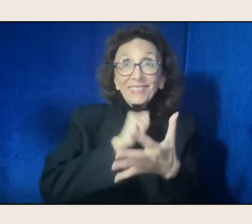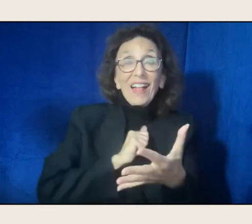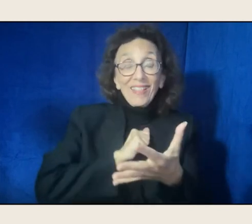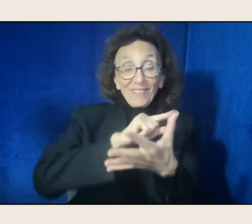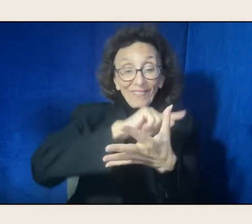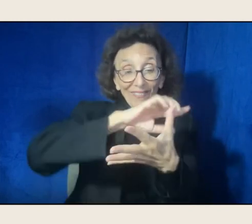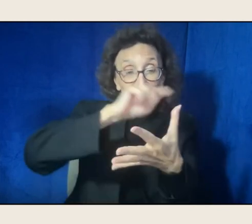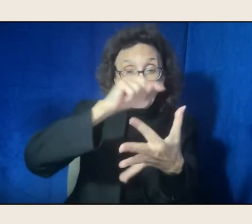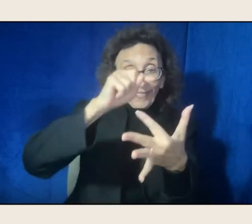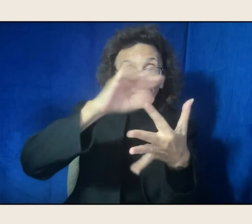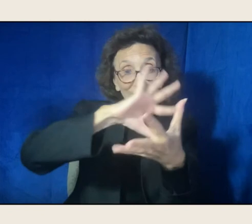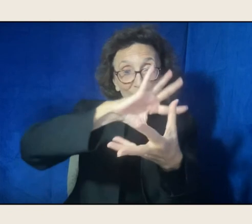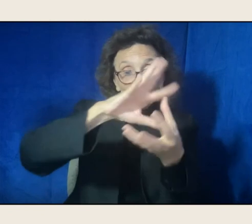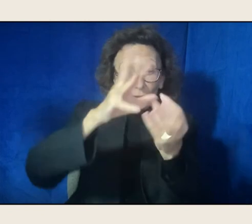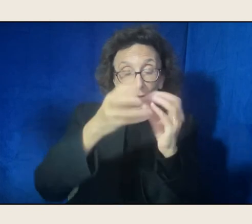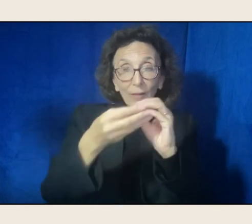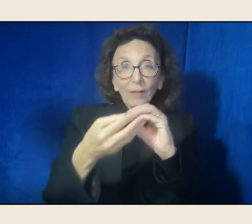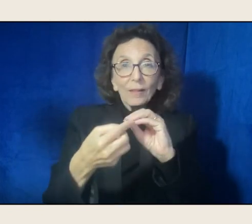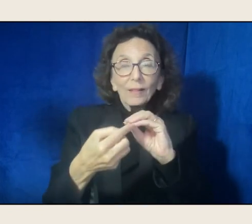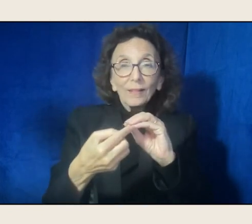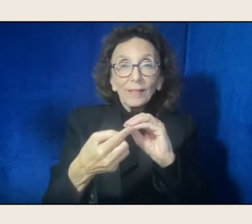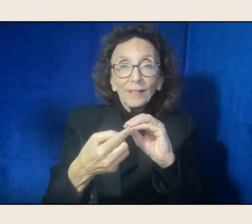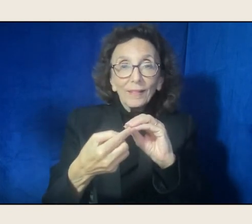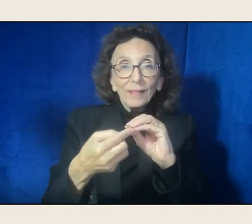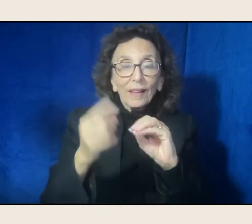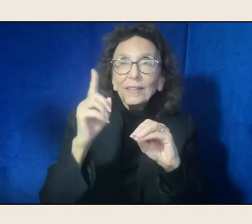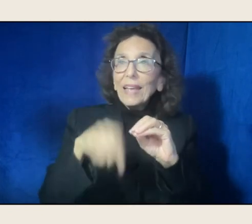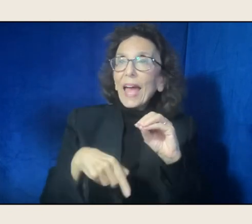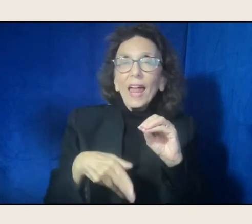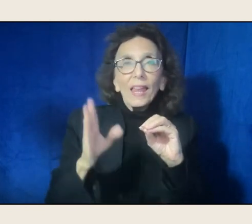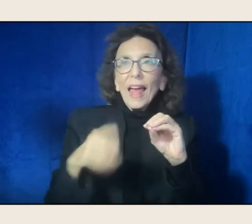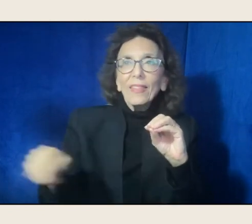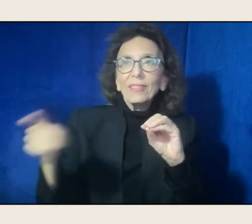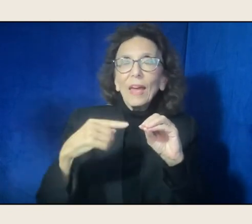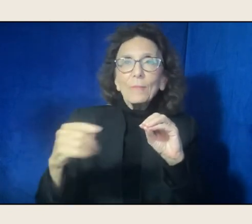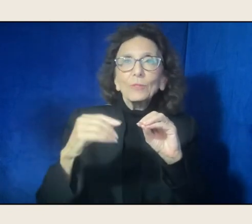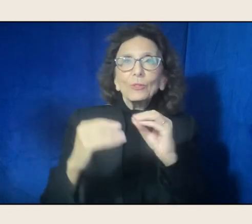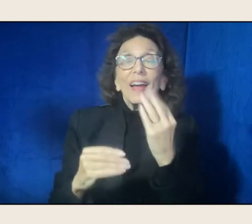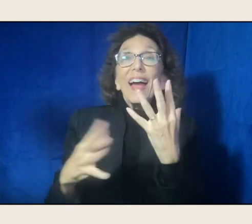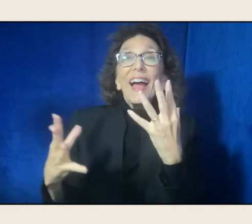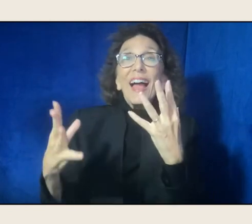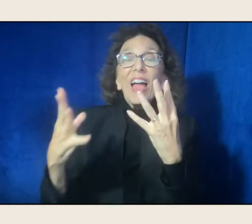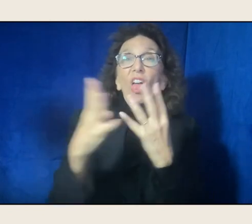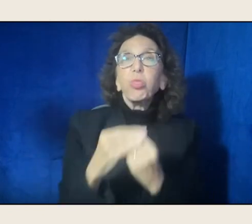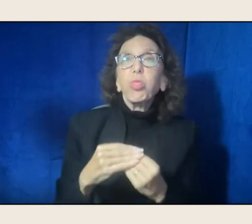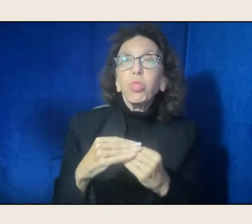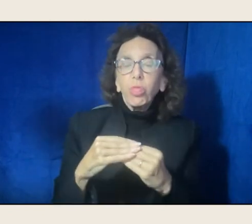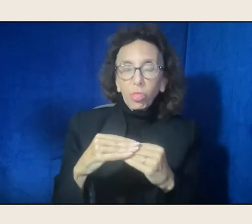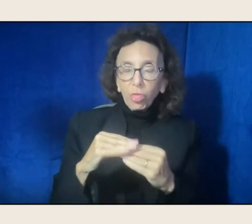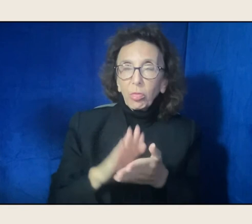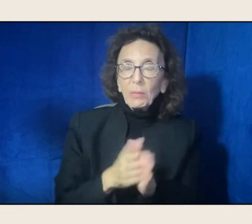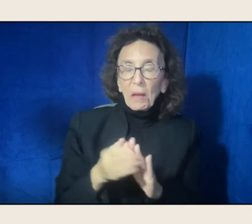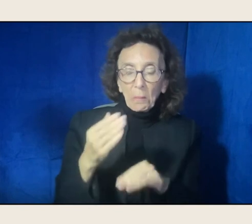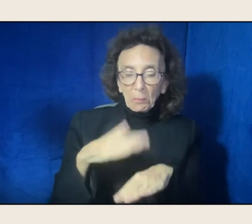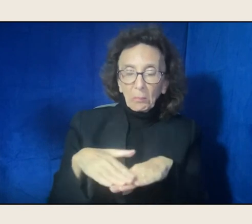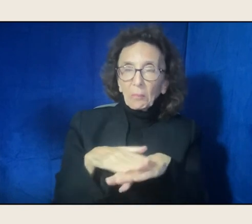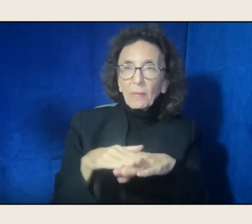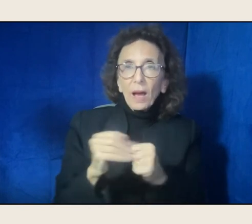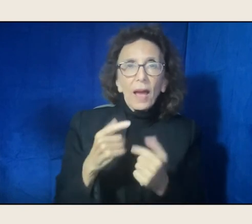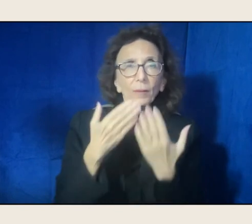is something that you can't allow people to flatten in you. I feel like I'm grateful for that every single day